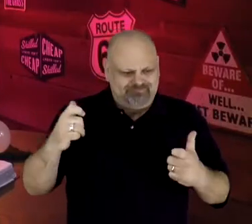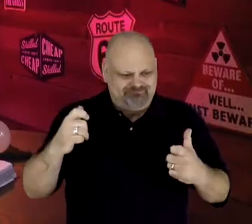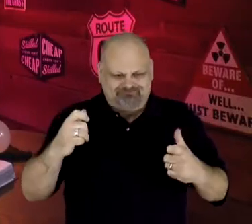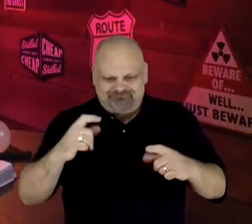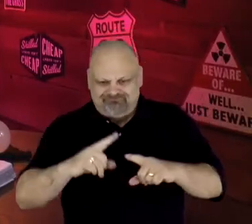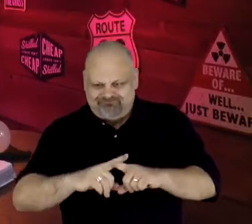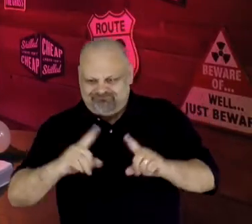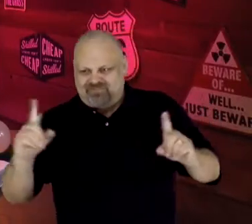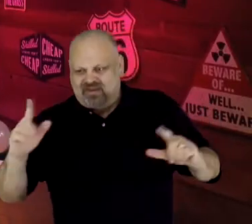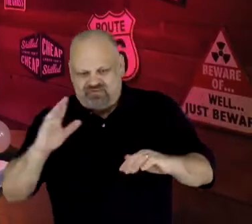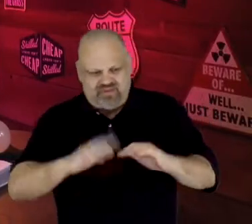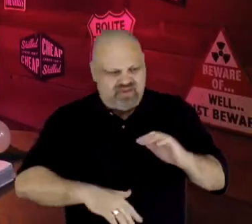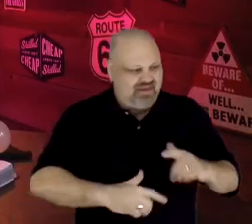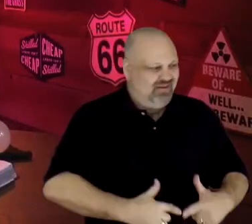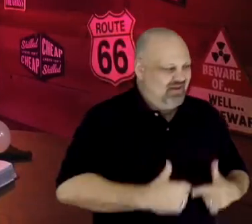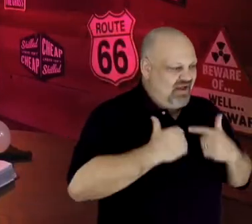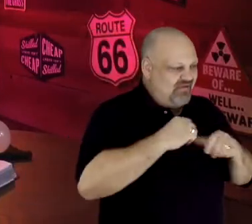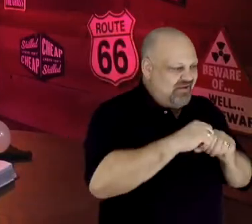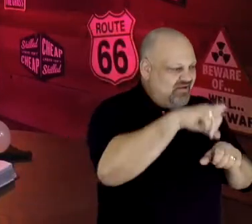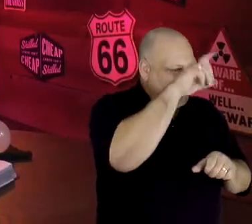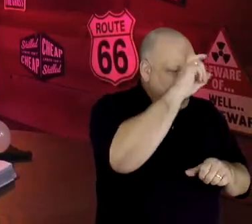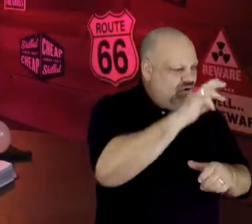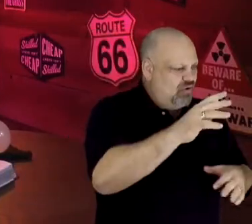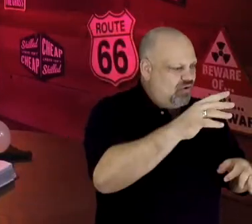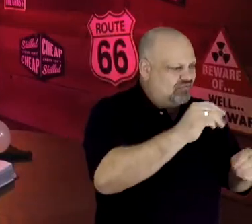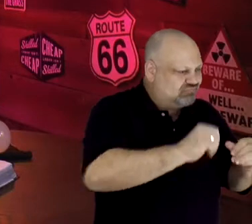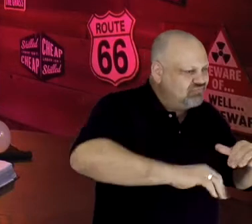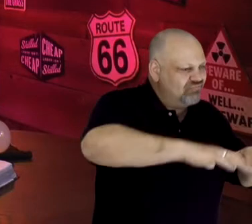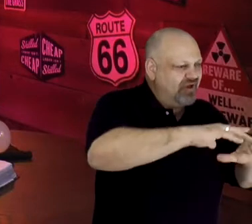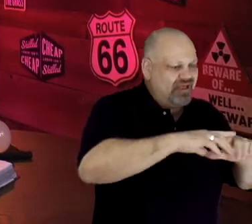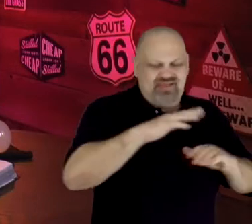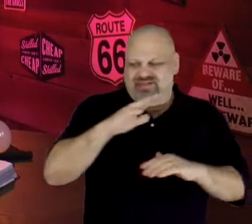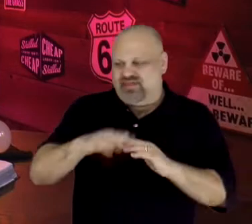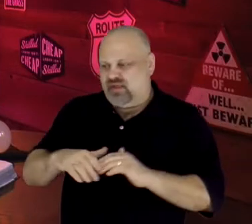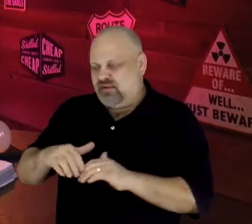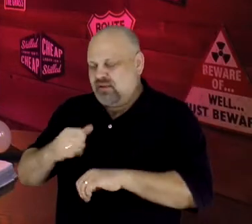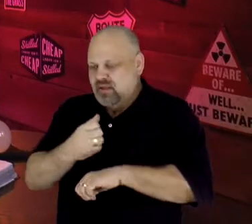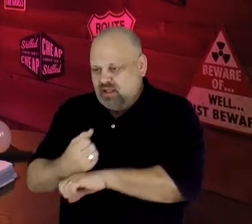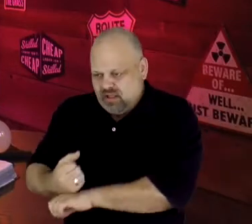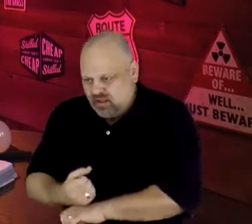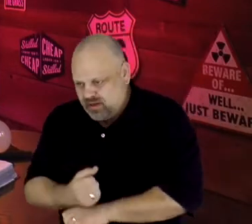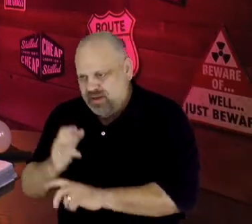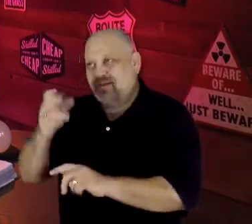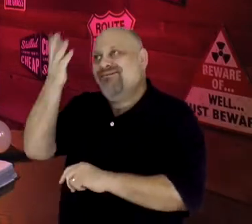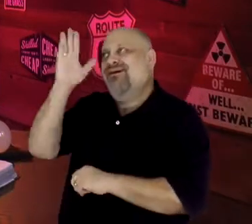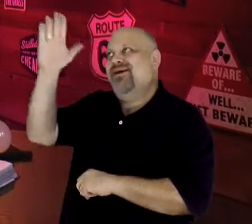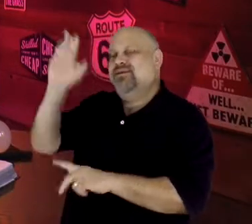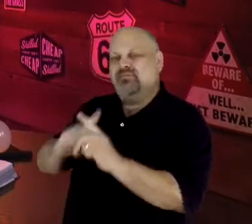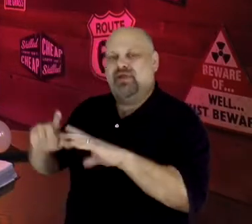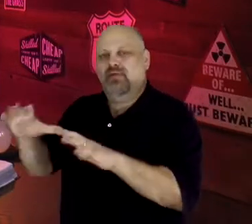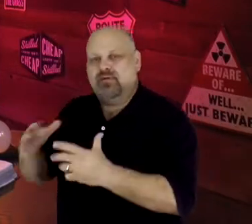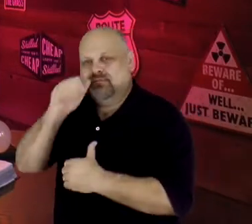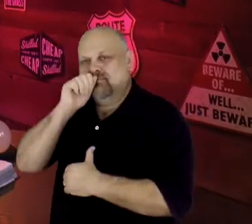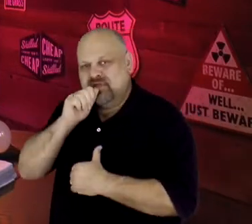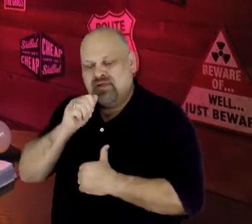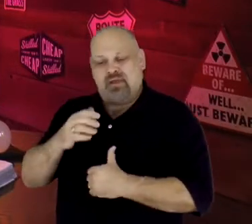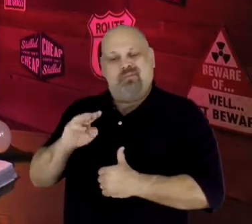and the drudgery of slavery that the people of God endured. Well, Moses was born a slave,